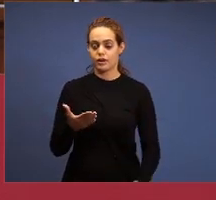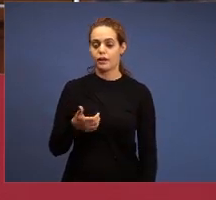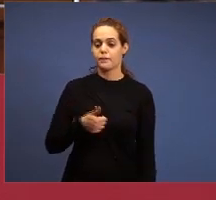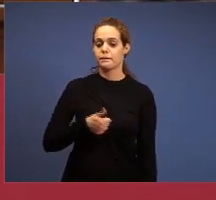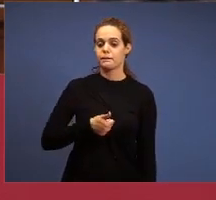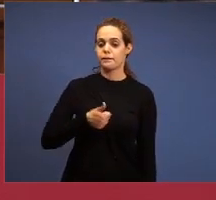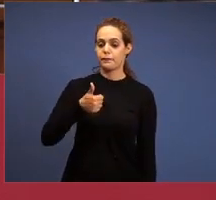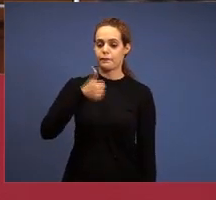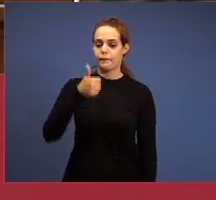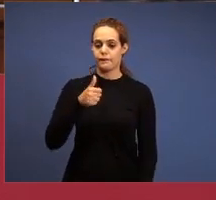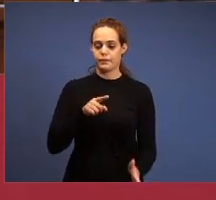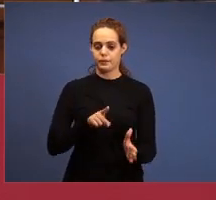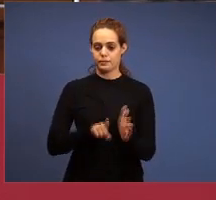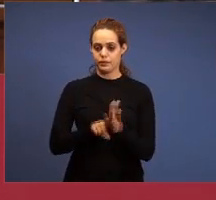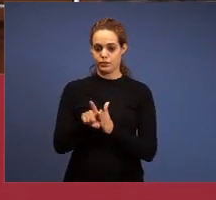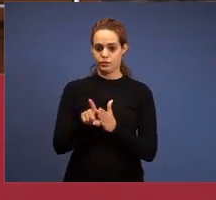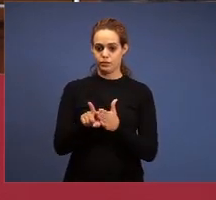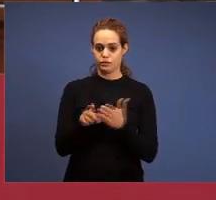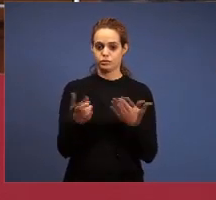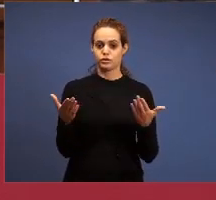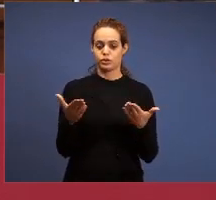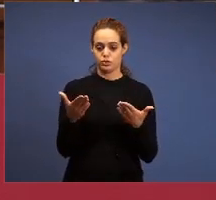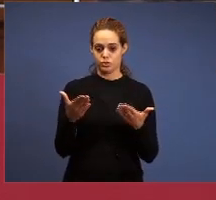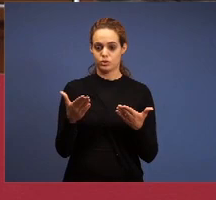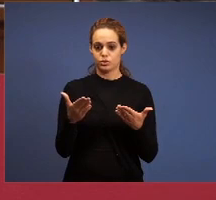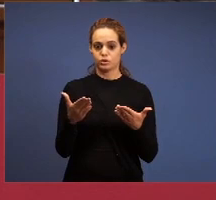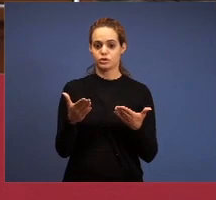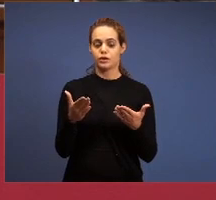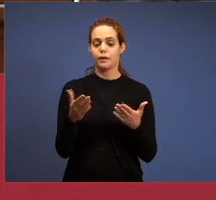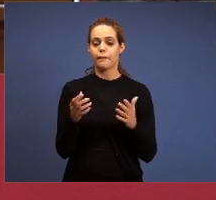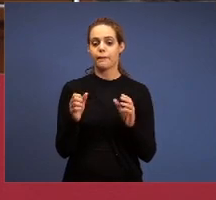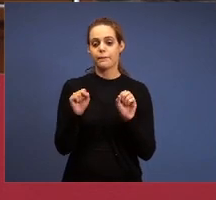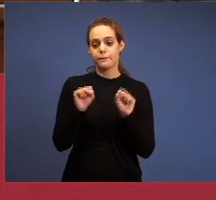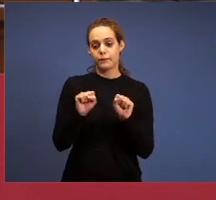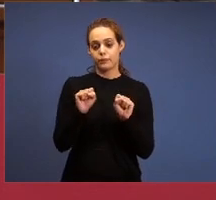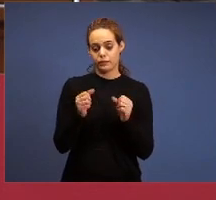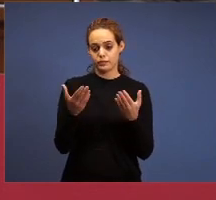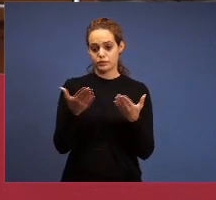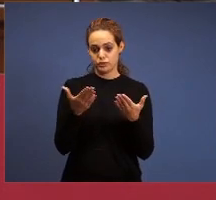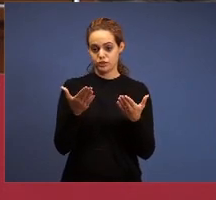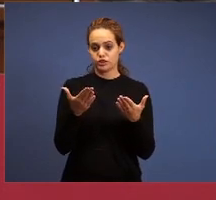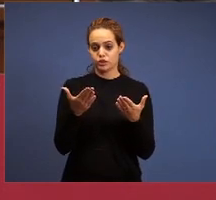today, it can serve for the study, or even better, for the ladies' service on Wednesday